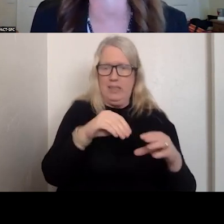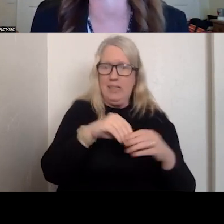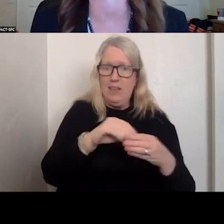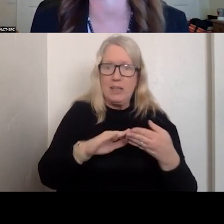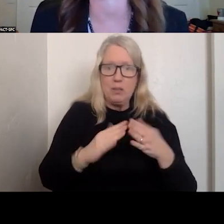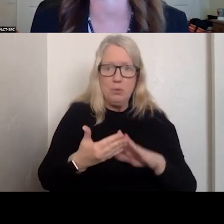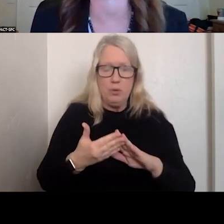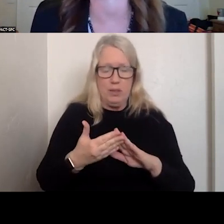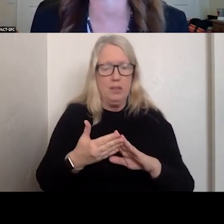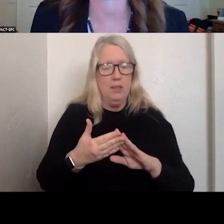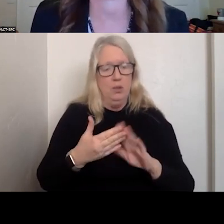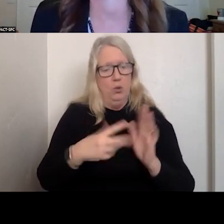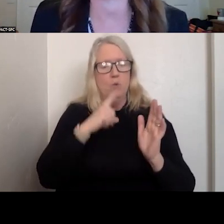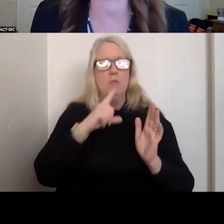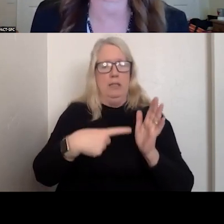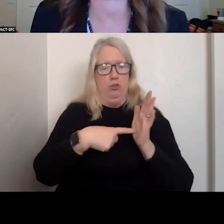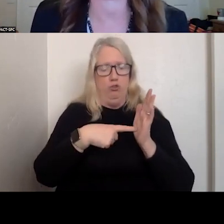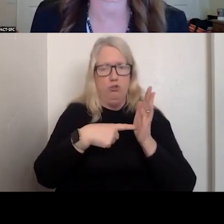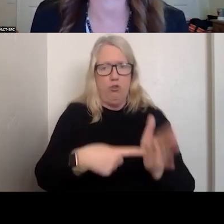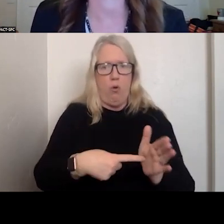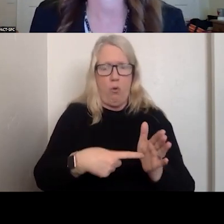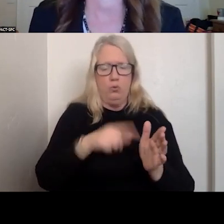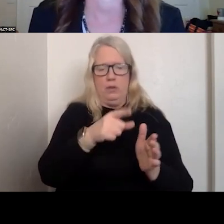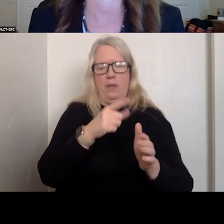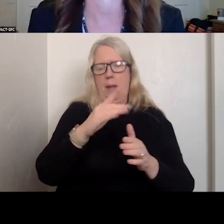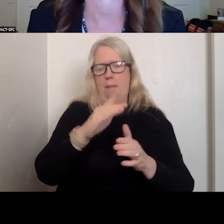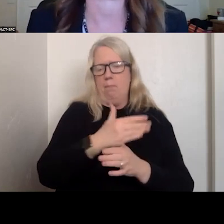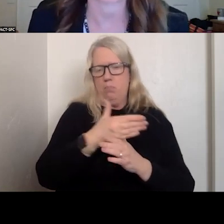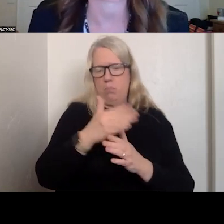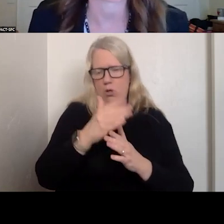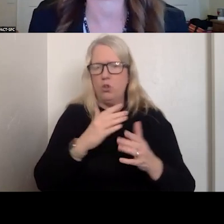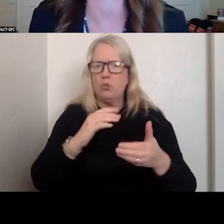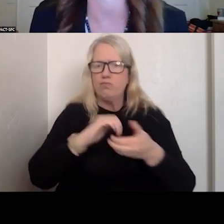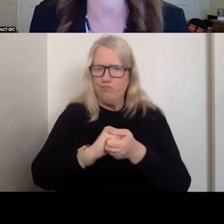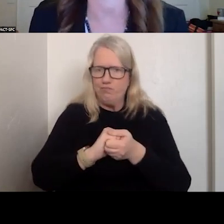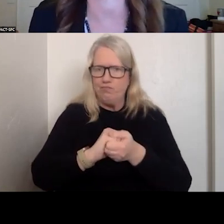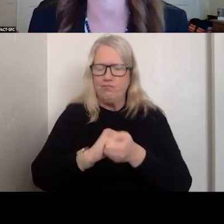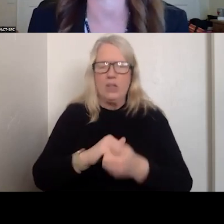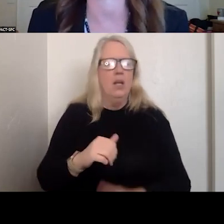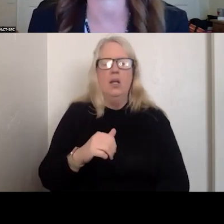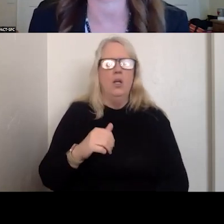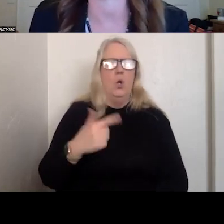THAT SHOWS THE PARTNERSHIP. WE ARE NOT CALLING LAW